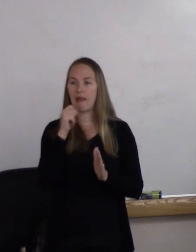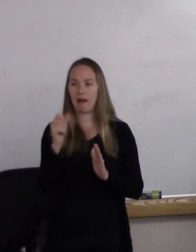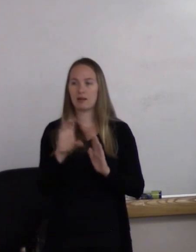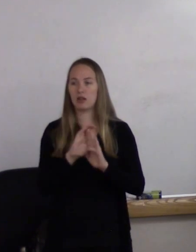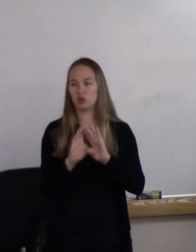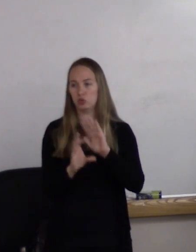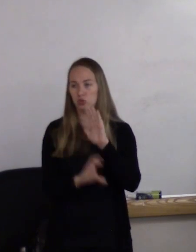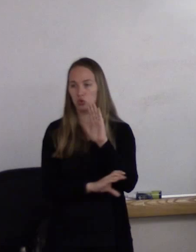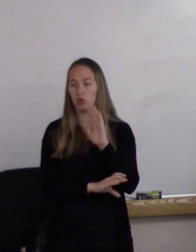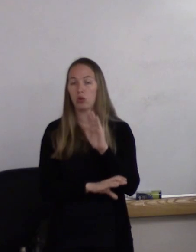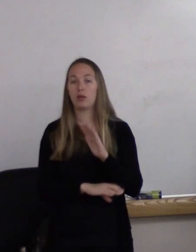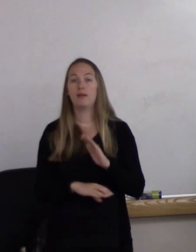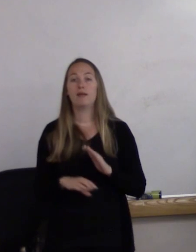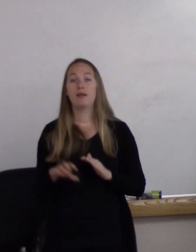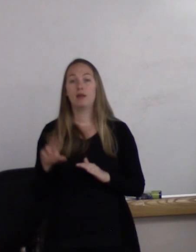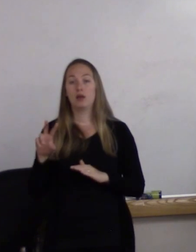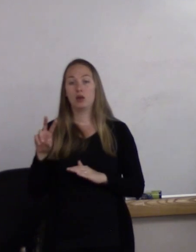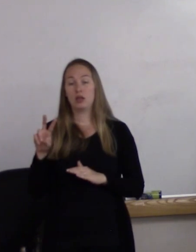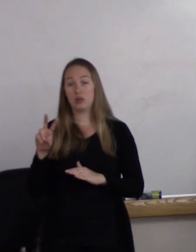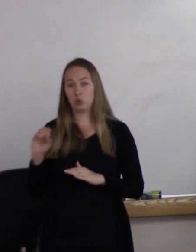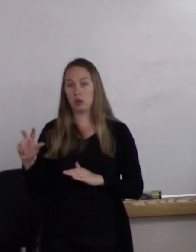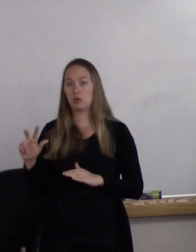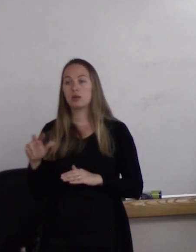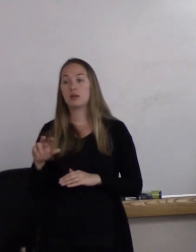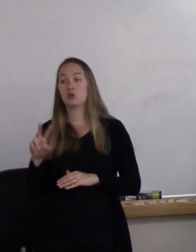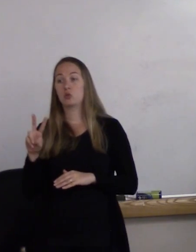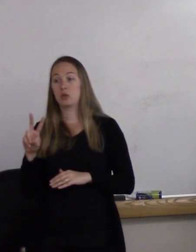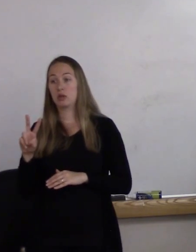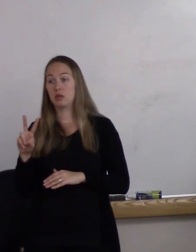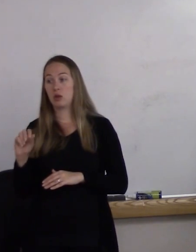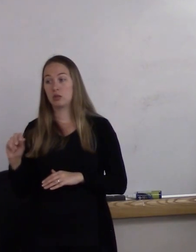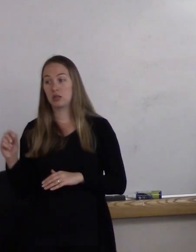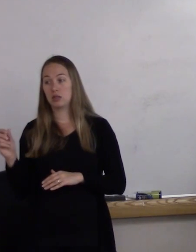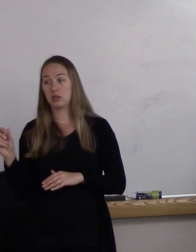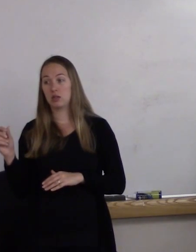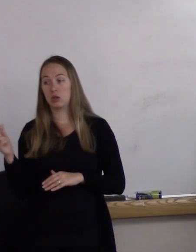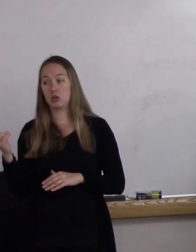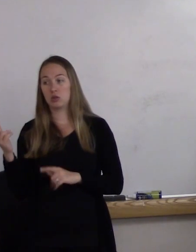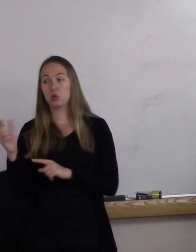2011 had the repeal of Don't Ask Don't Tell. In 2012, Minnesota,